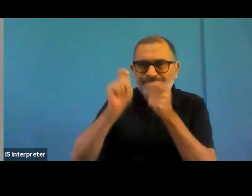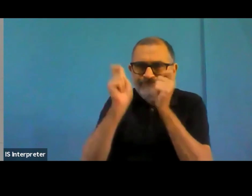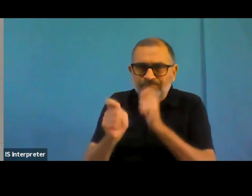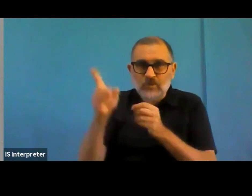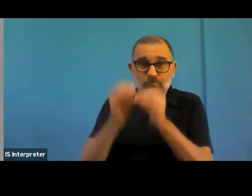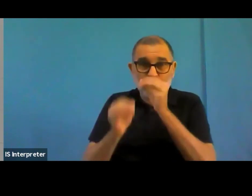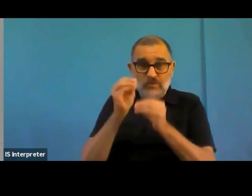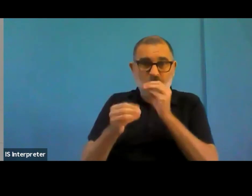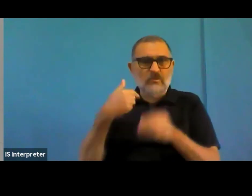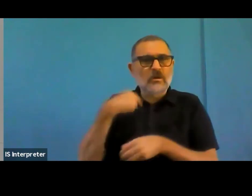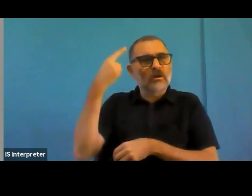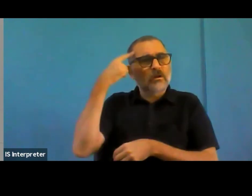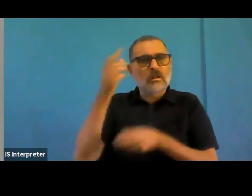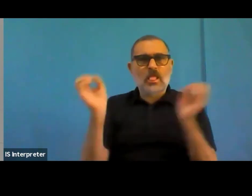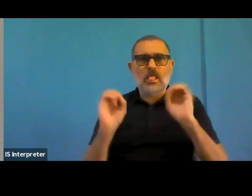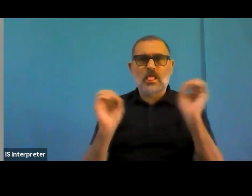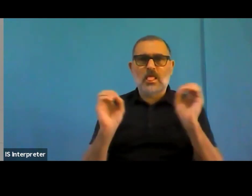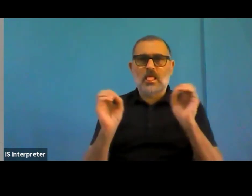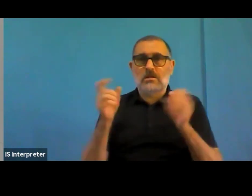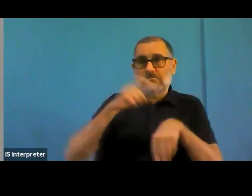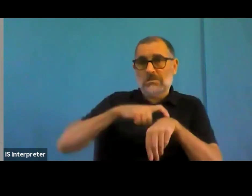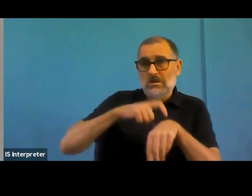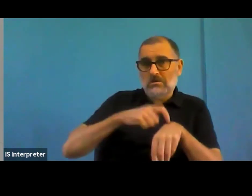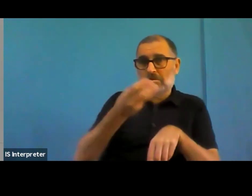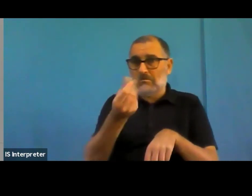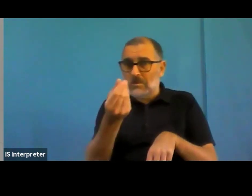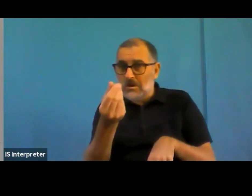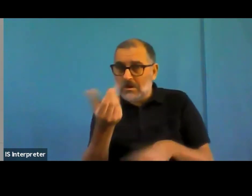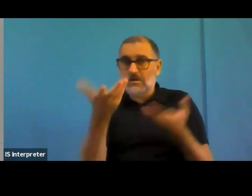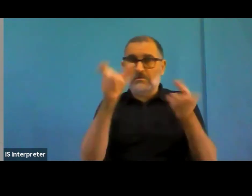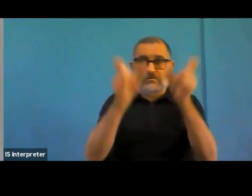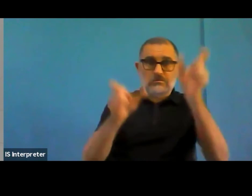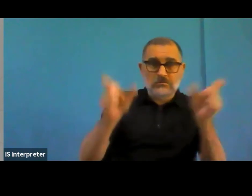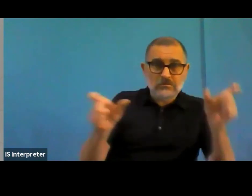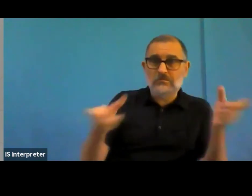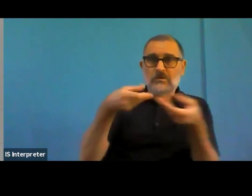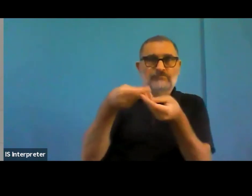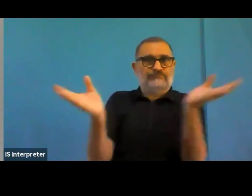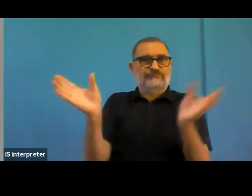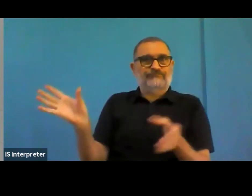Or would that mean that you stop publishing your videos to comply, and that would be the